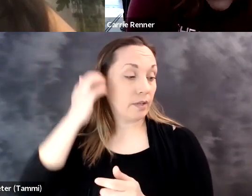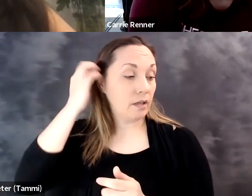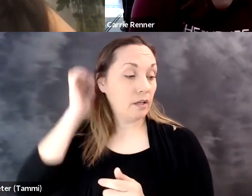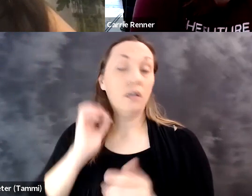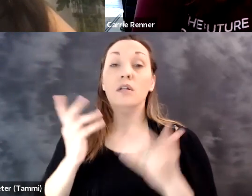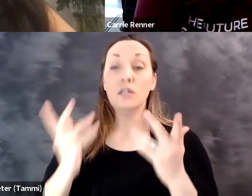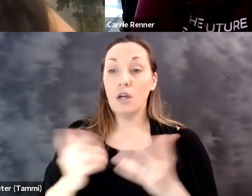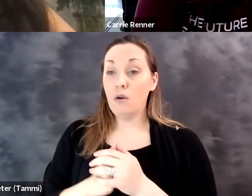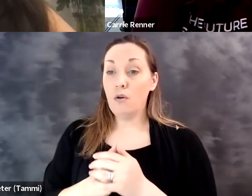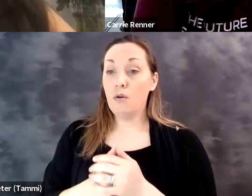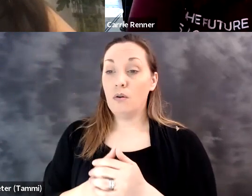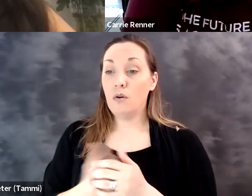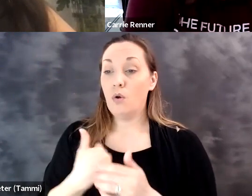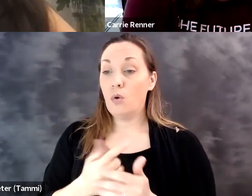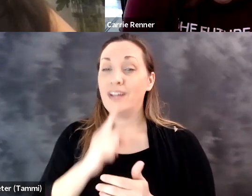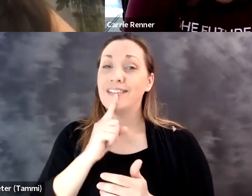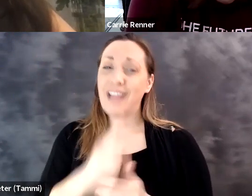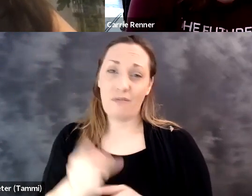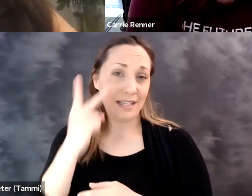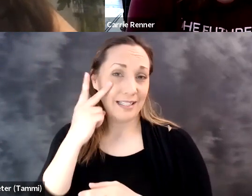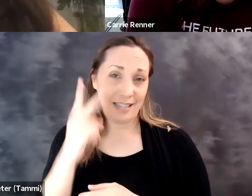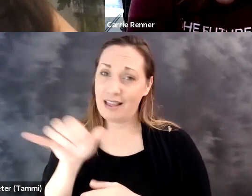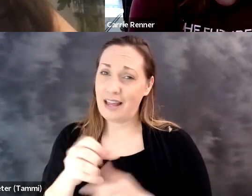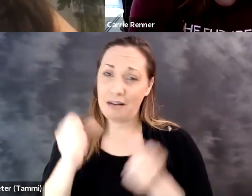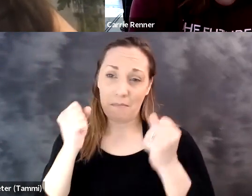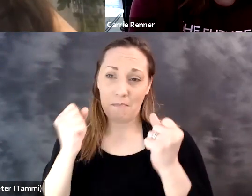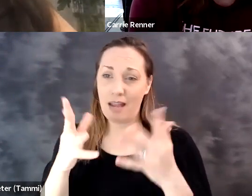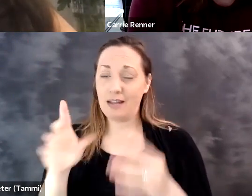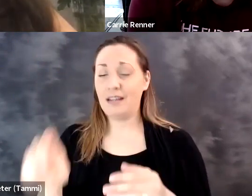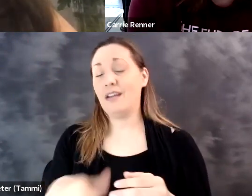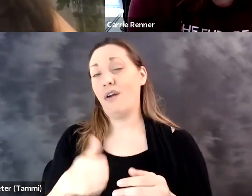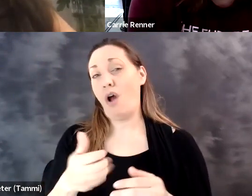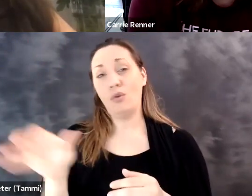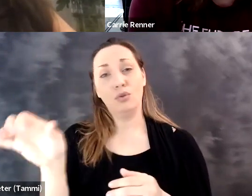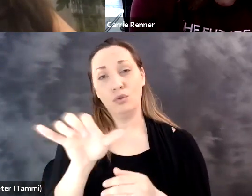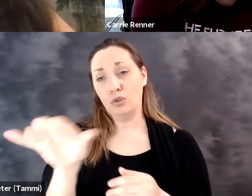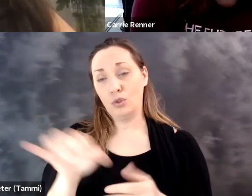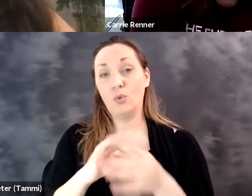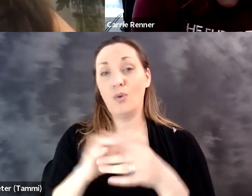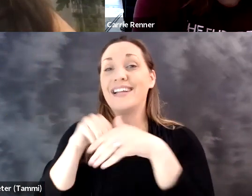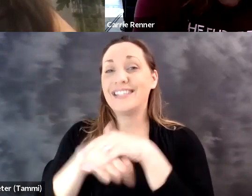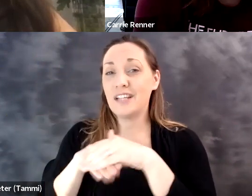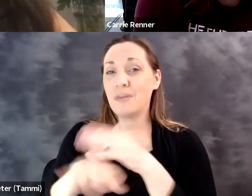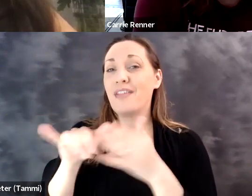Jenny: Right. So we definitely see, like many others